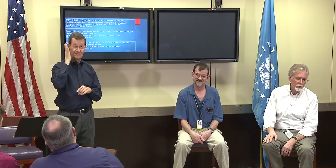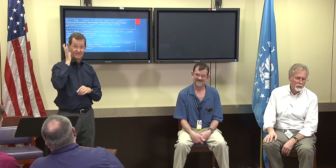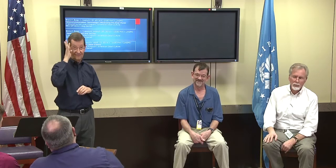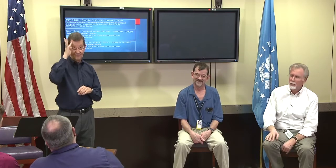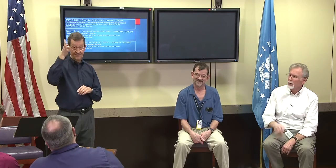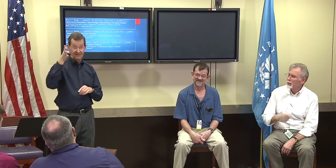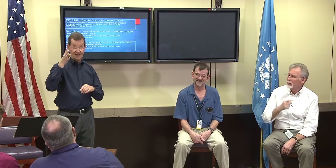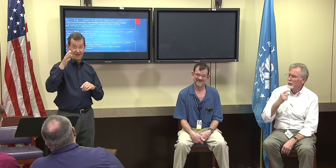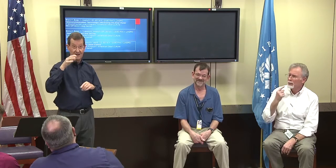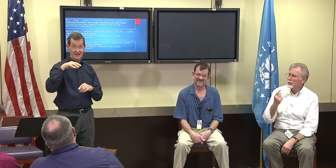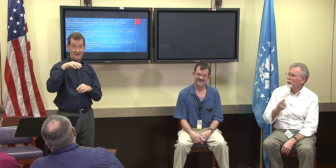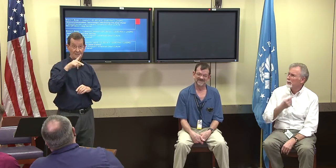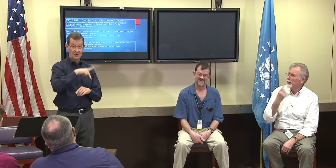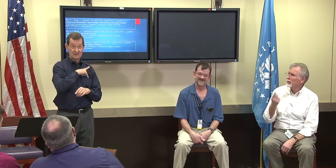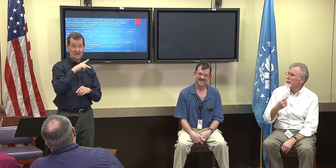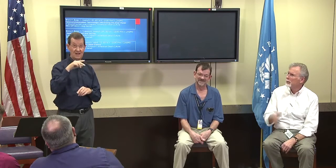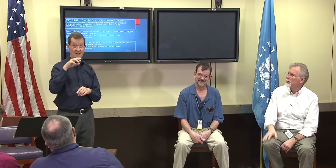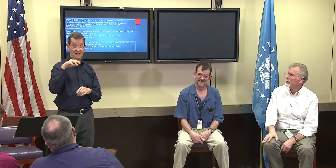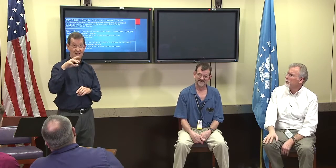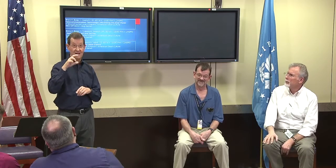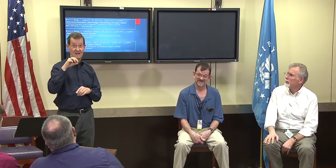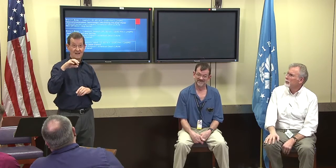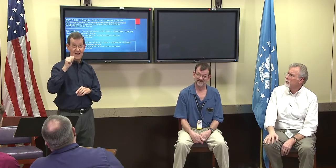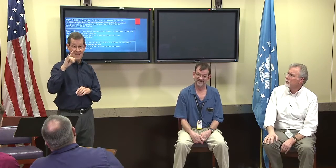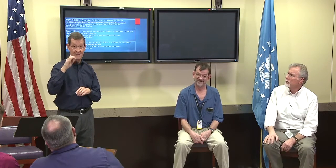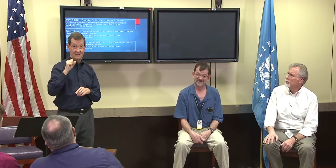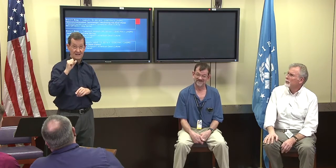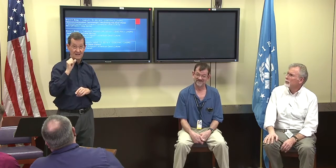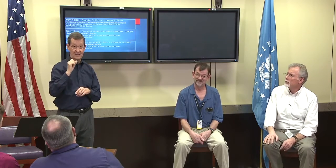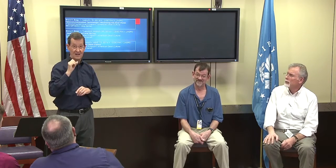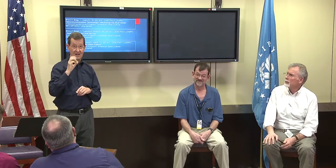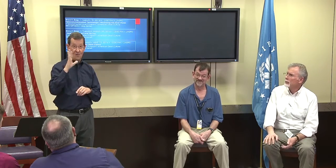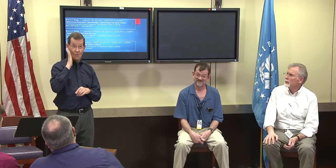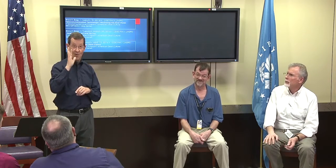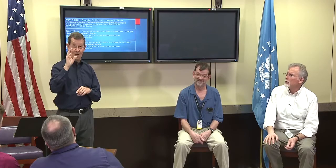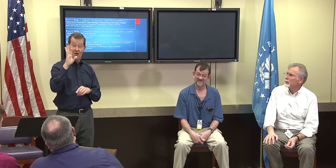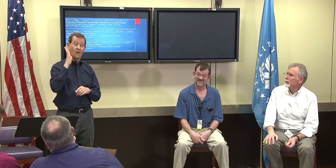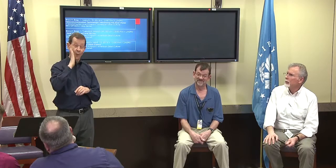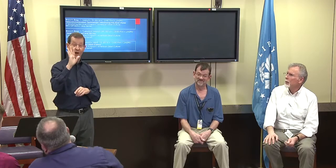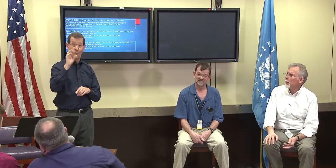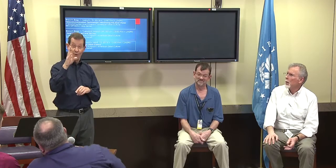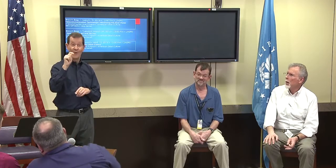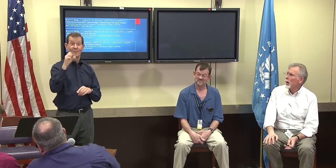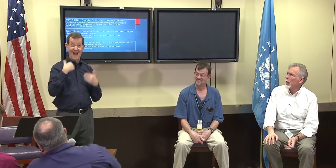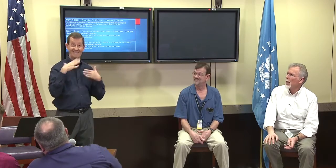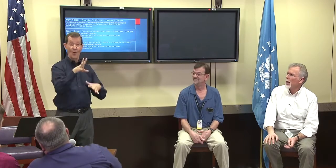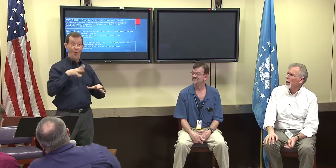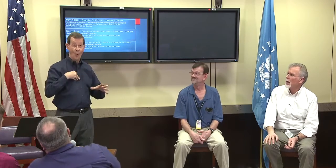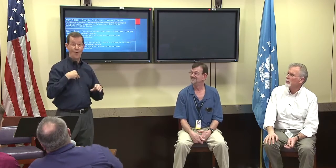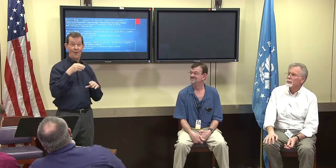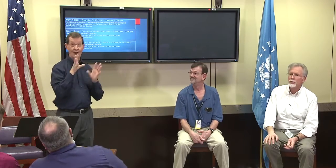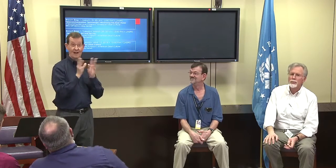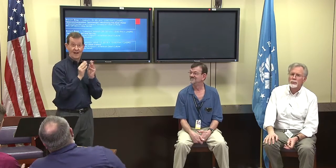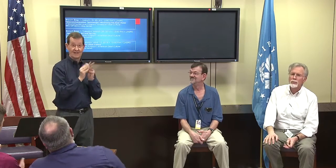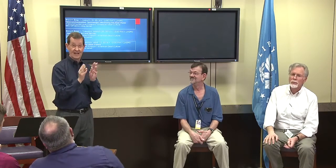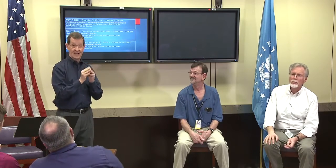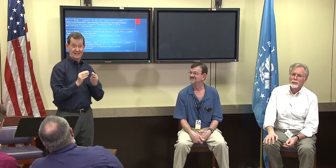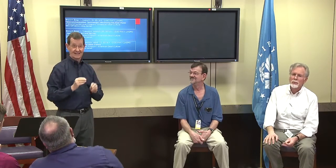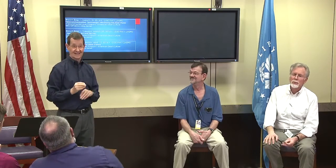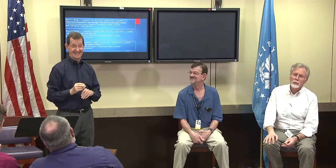something that might be likely in the future and I'm wondering